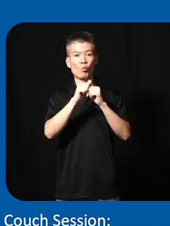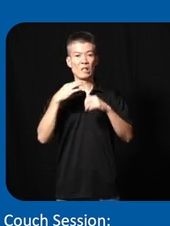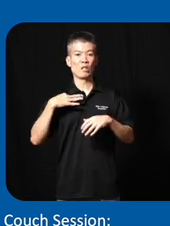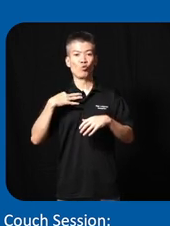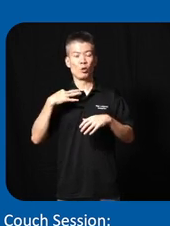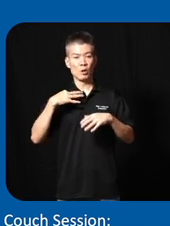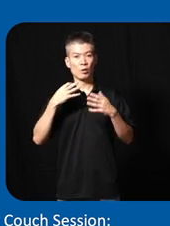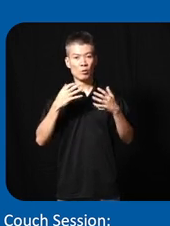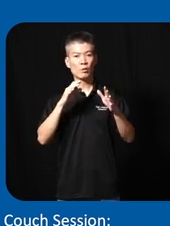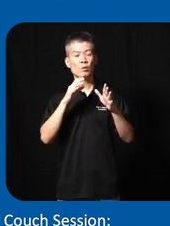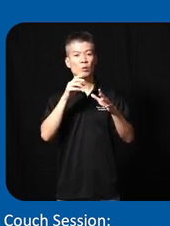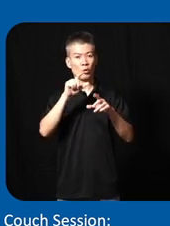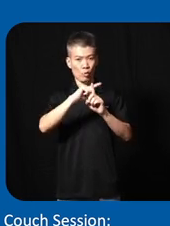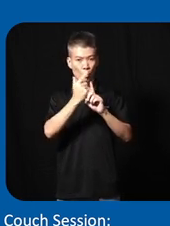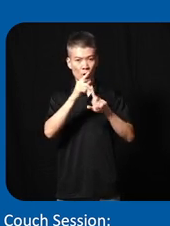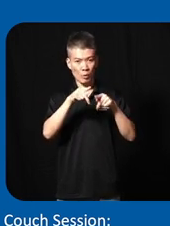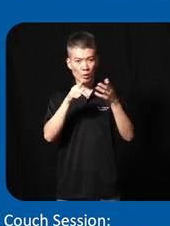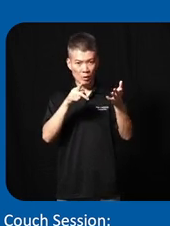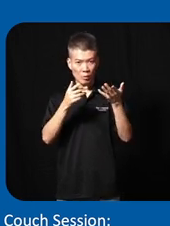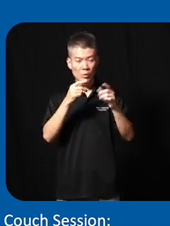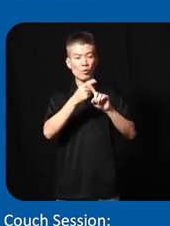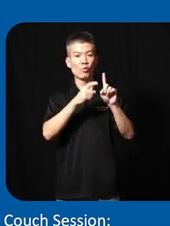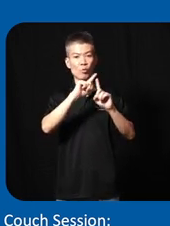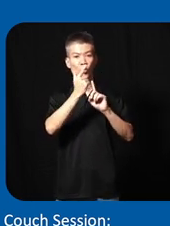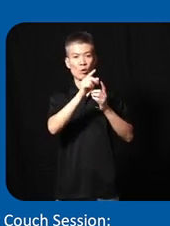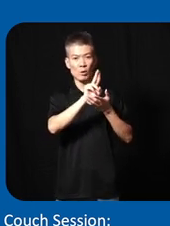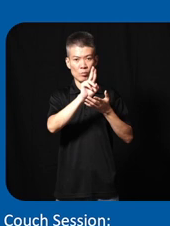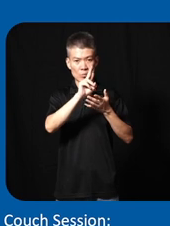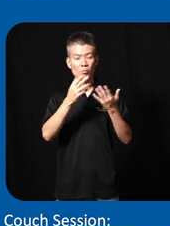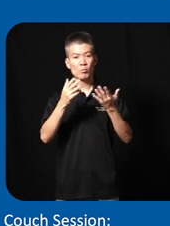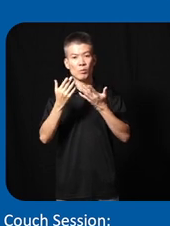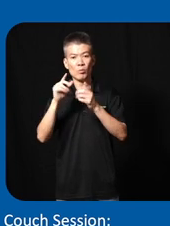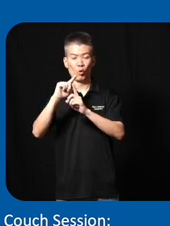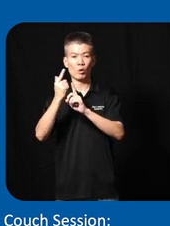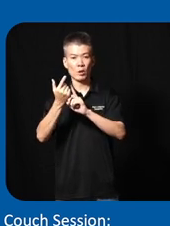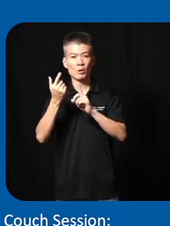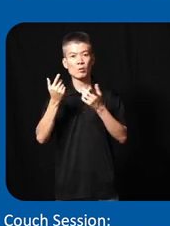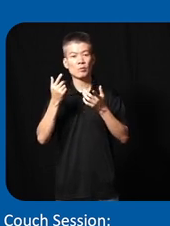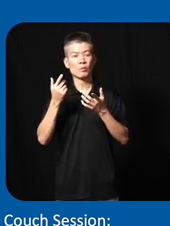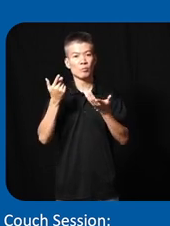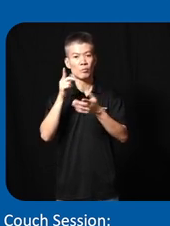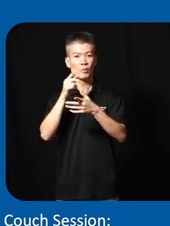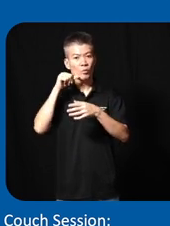who are local people there so it can be from local Youth and also local um Local woman woman